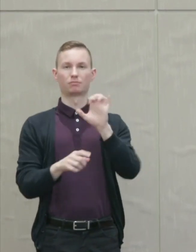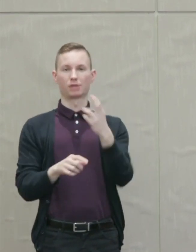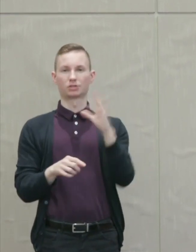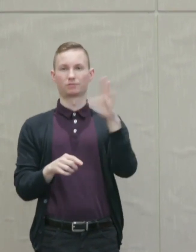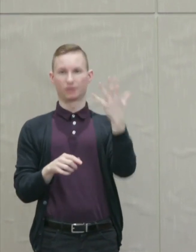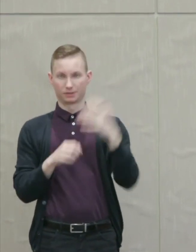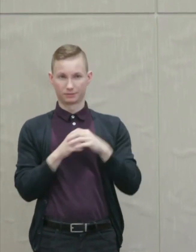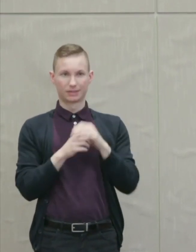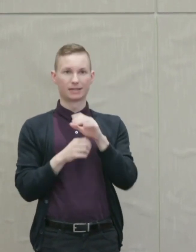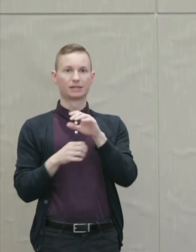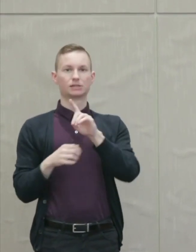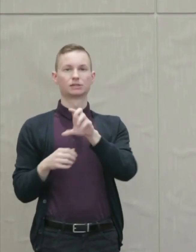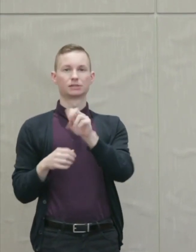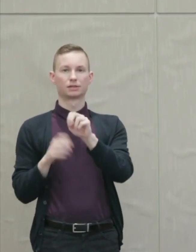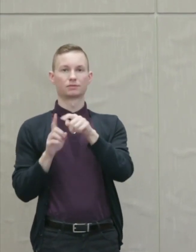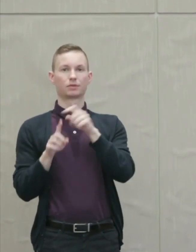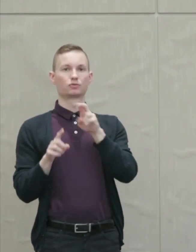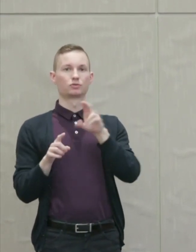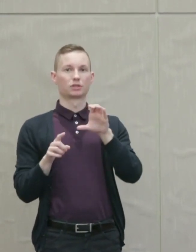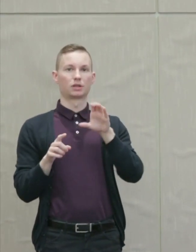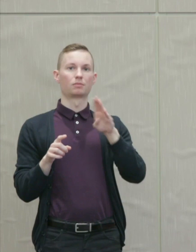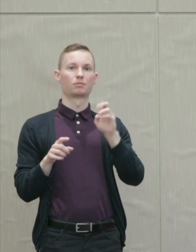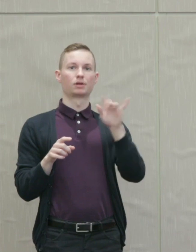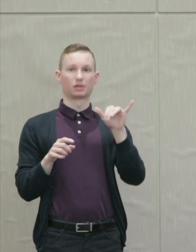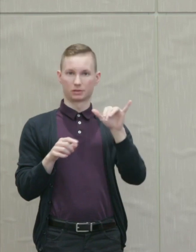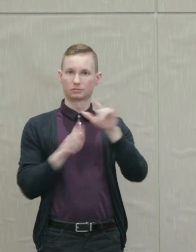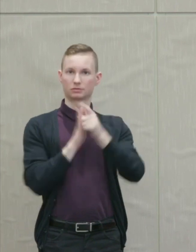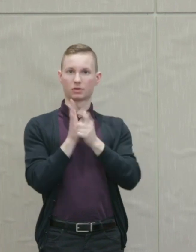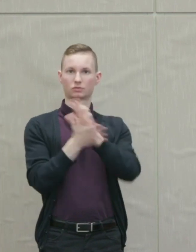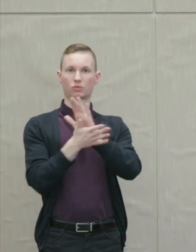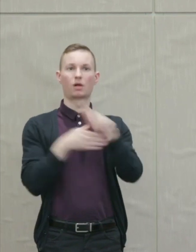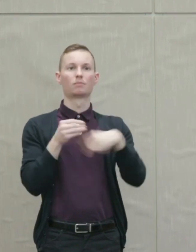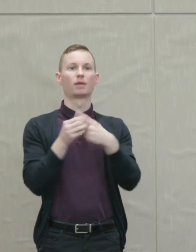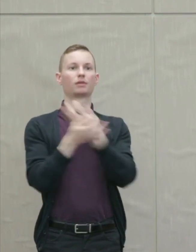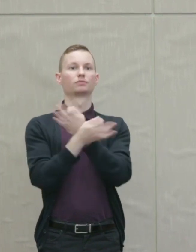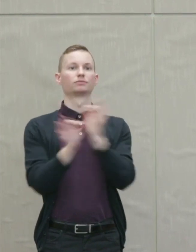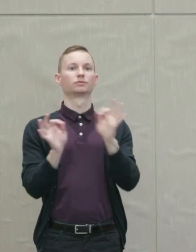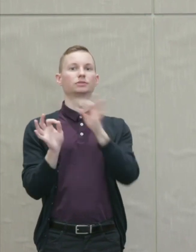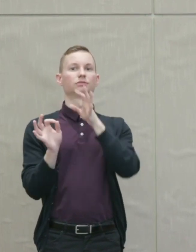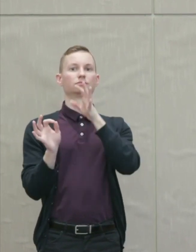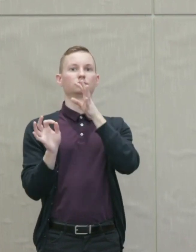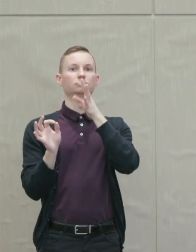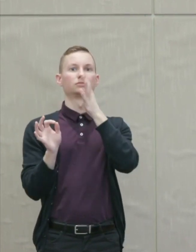Chemerinsky of the UC Berkeley Law School about free speech on campus.